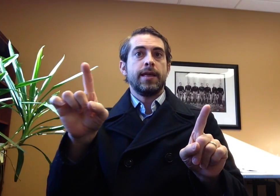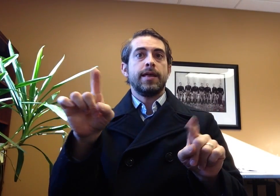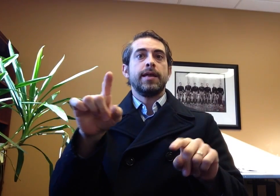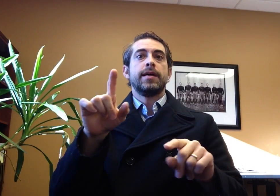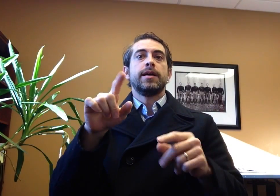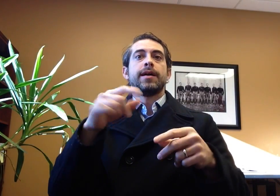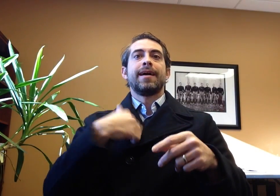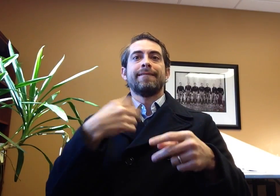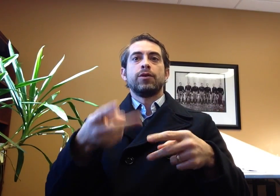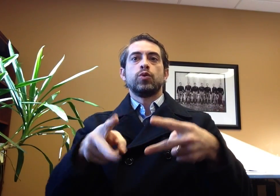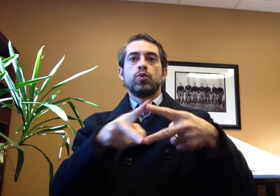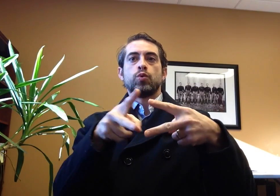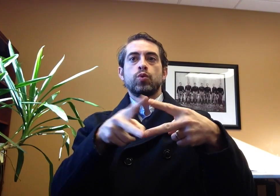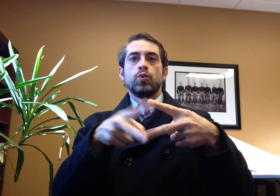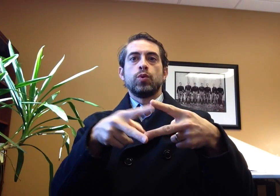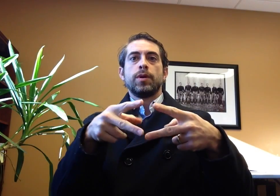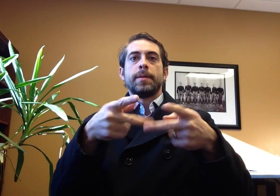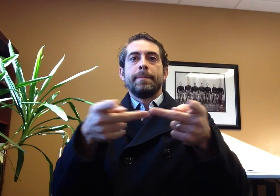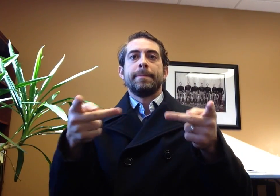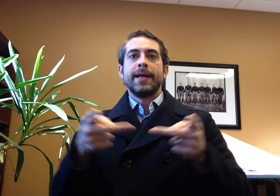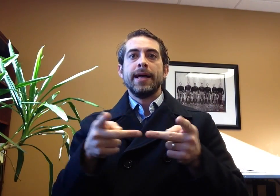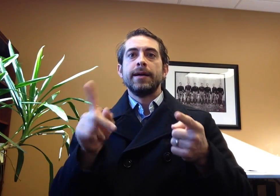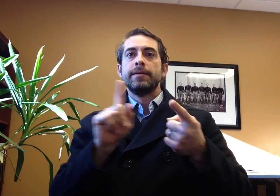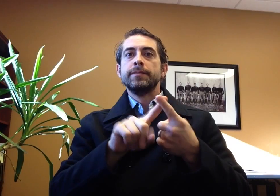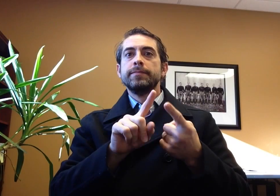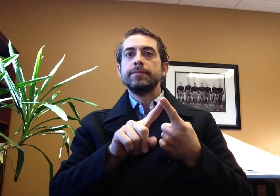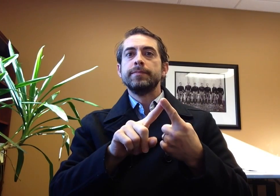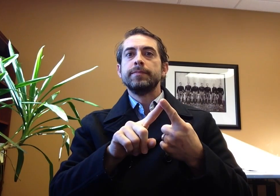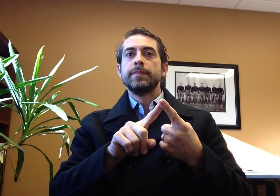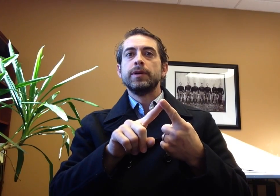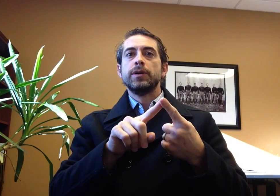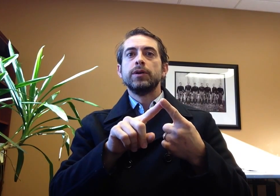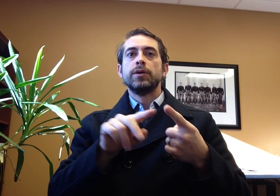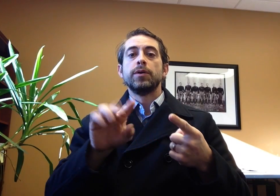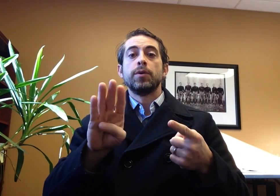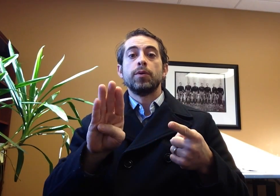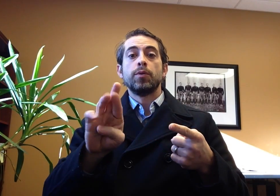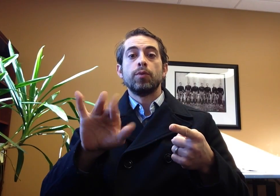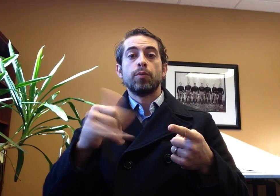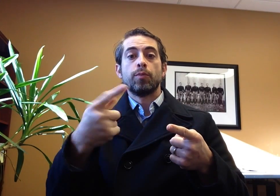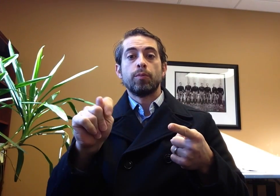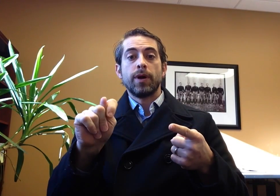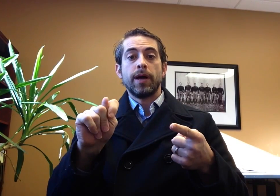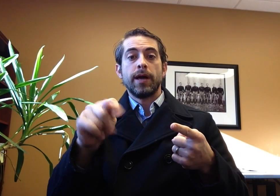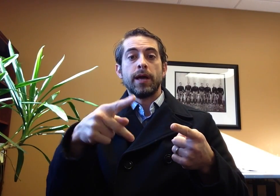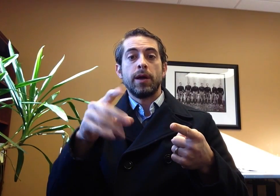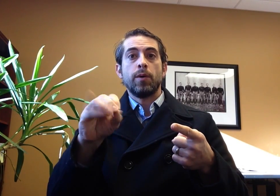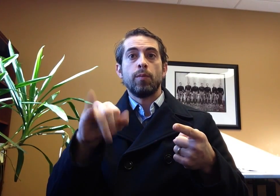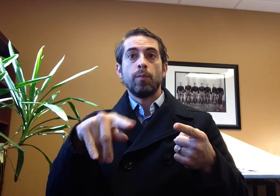there are three locations are available to attend